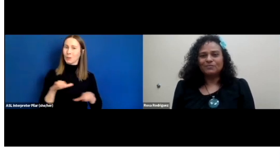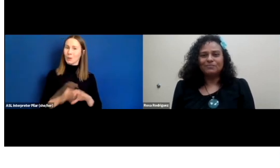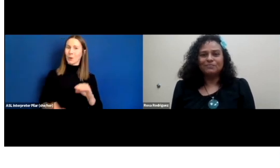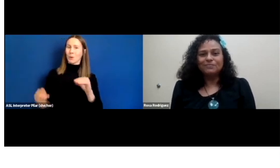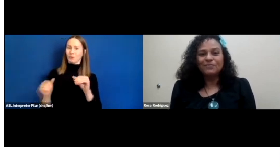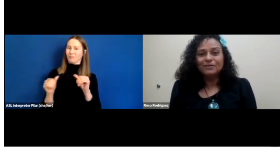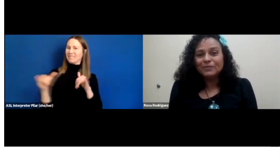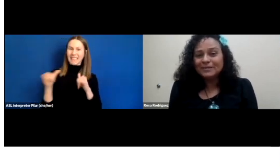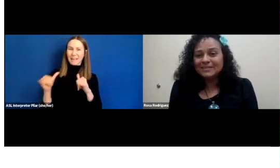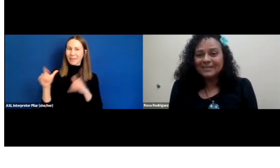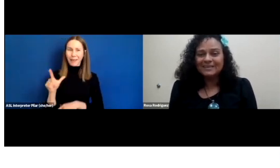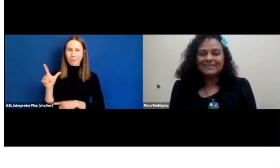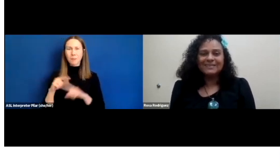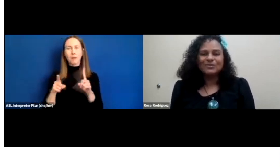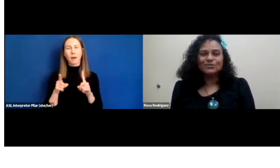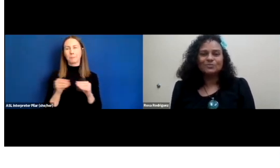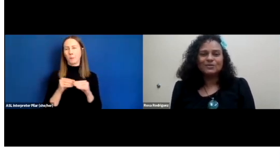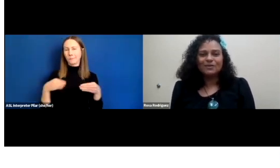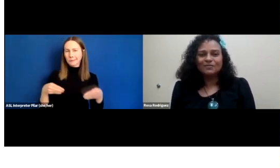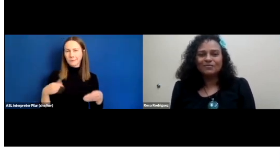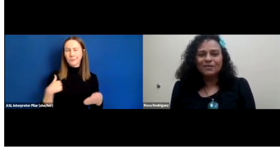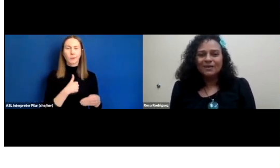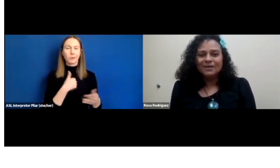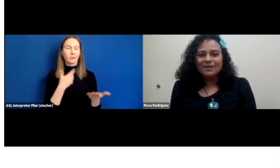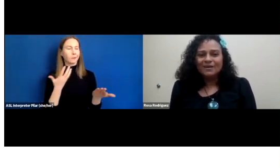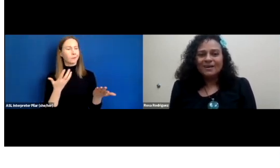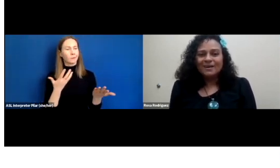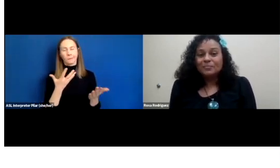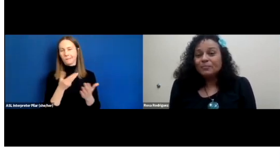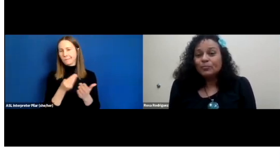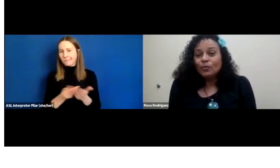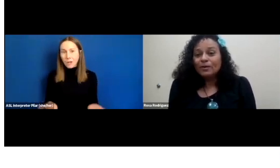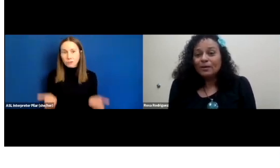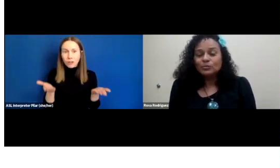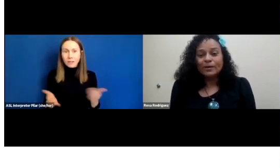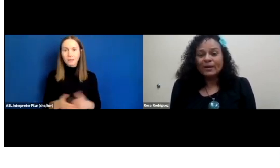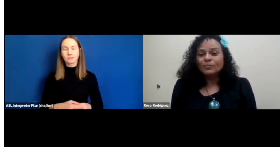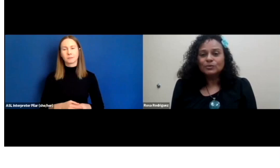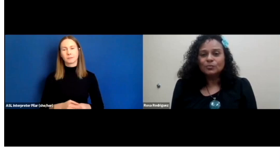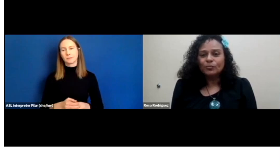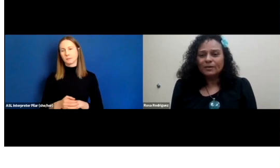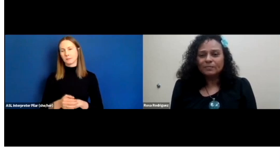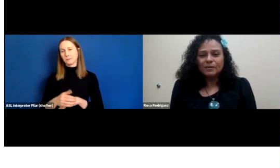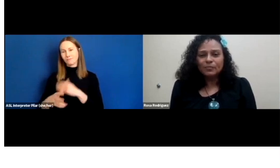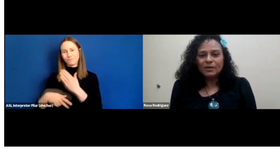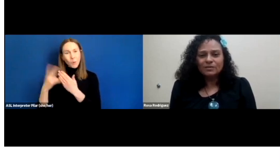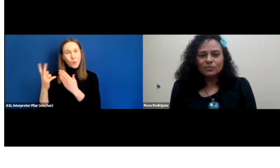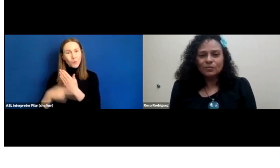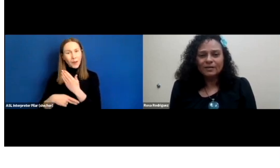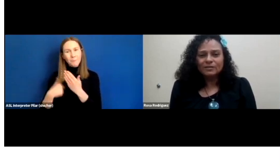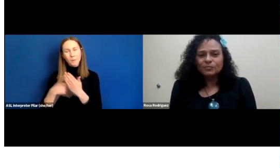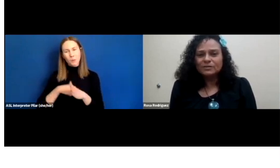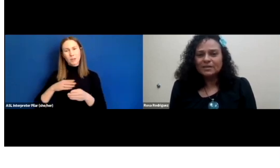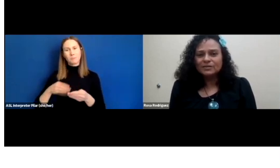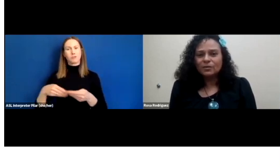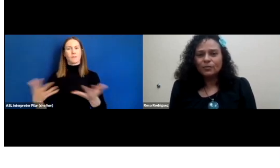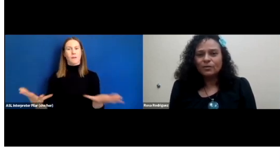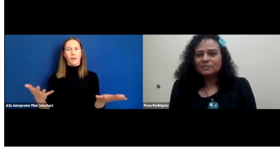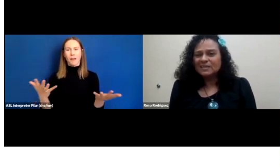of fund-raising, in terms of big programs. We're able to bring people nationwide to present in our programs